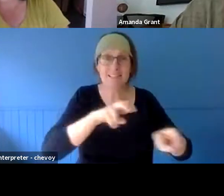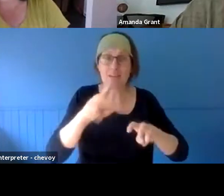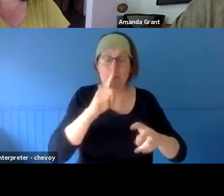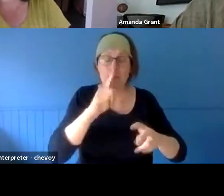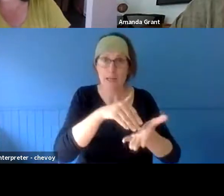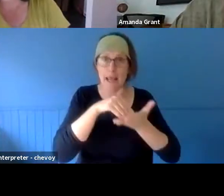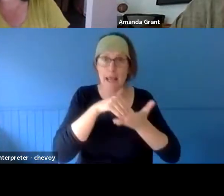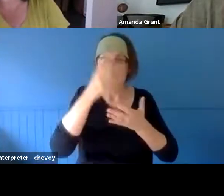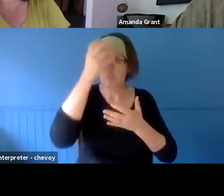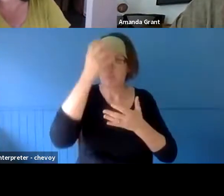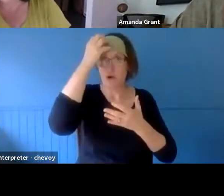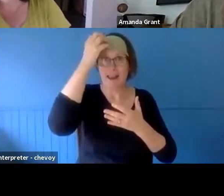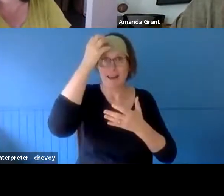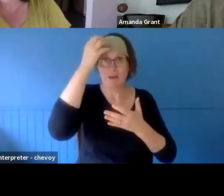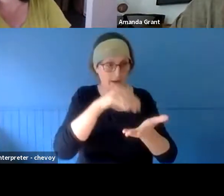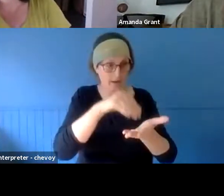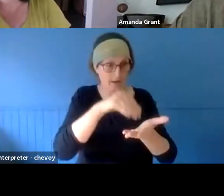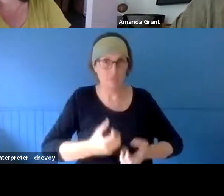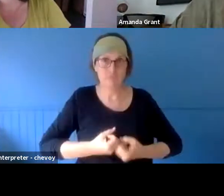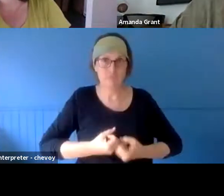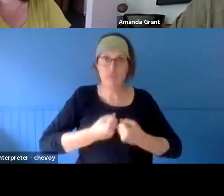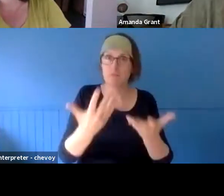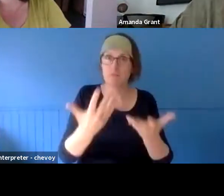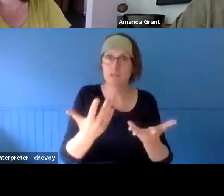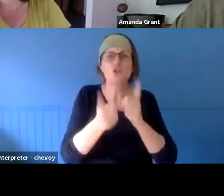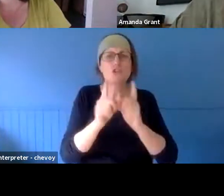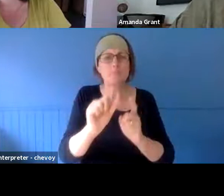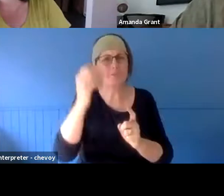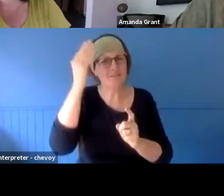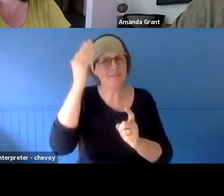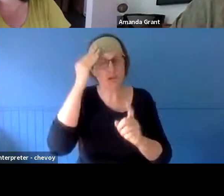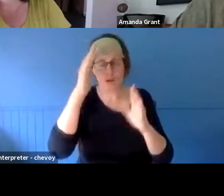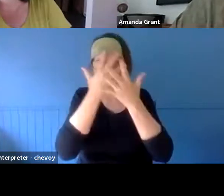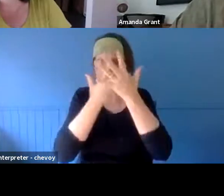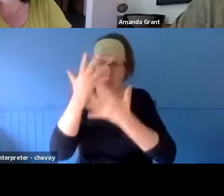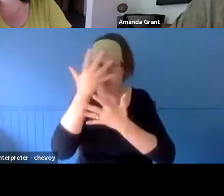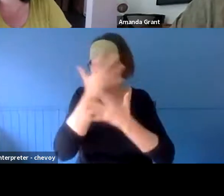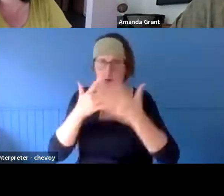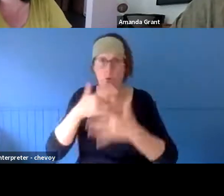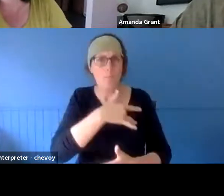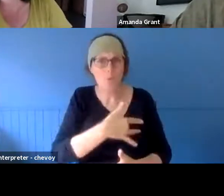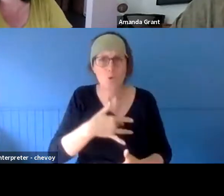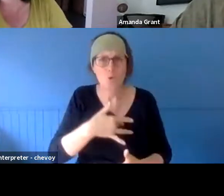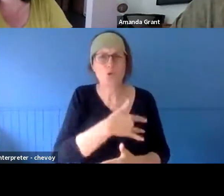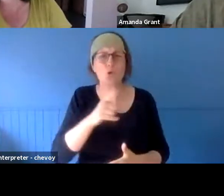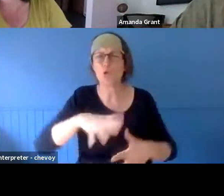brain fog going on or you're super kind of emotional, you don't want to have to think about it. You don't want to have to talk about it. Just